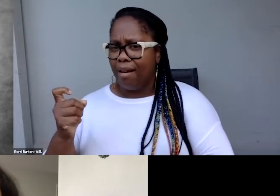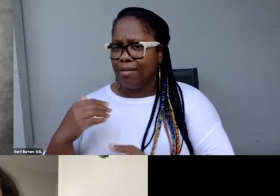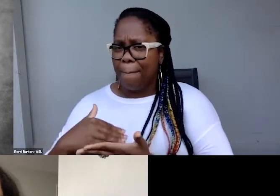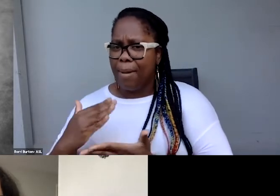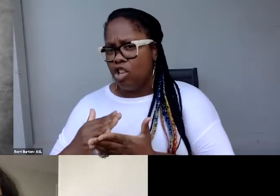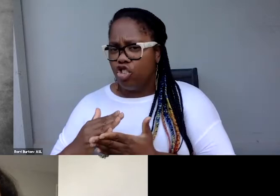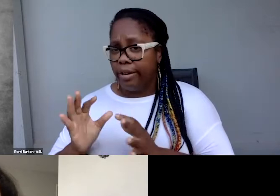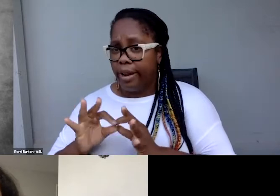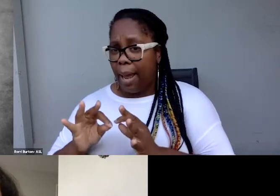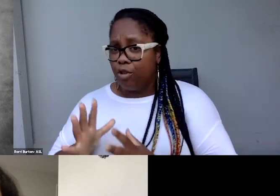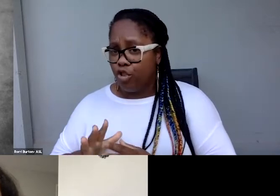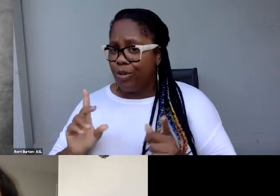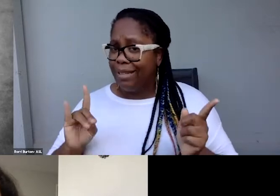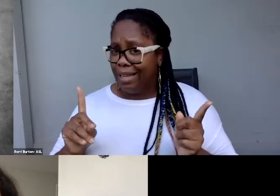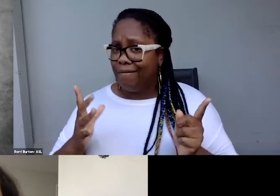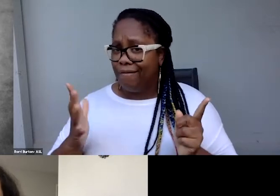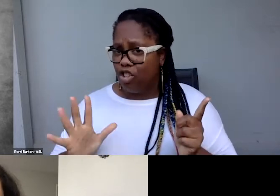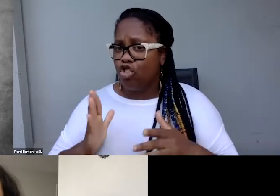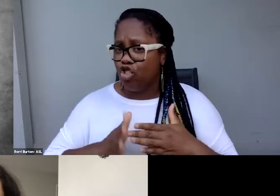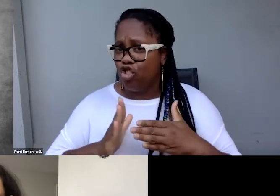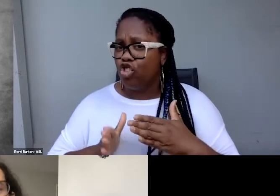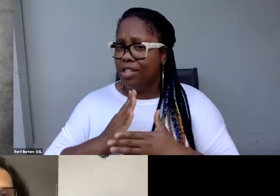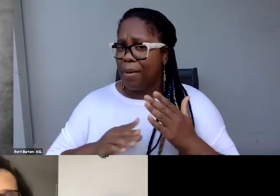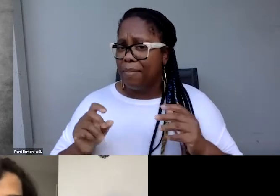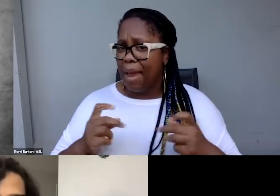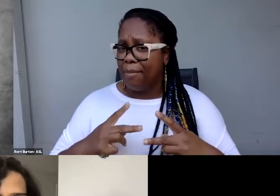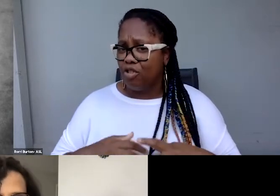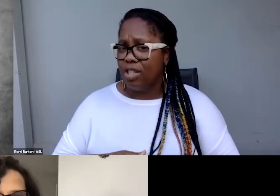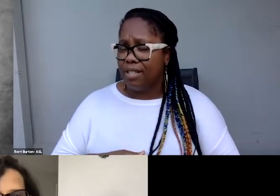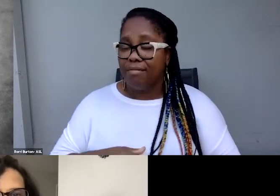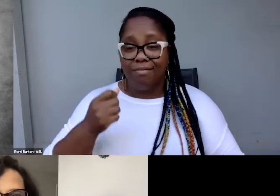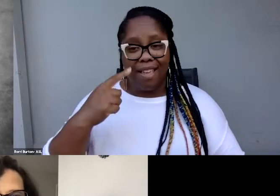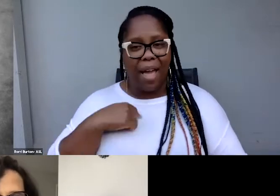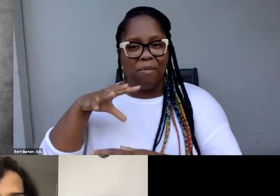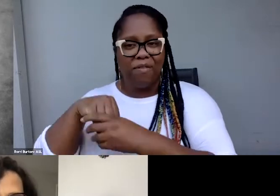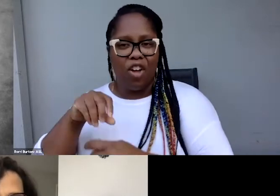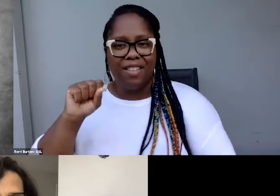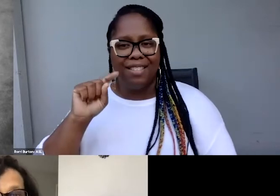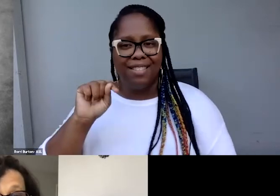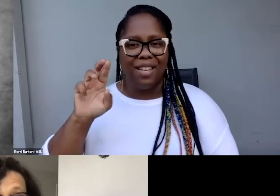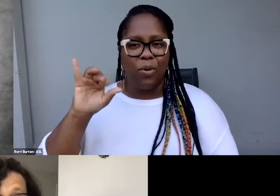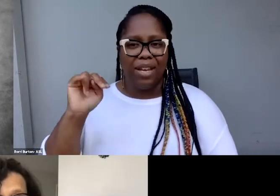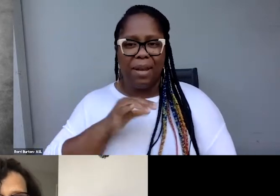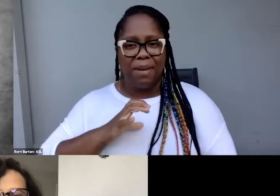And so I recently- I'm on the steering committee, so now I'm empowered to make my own proposals.